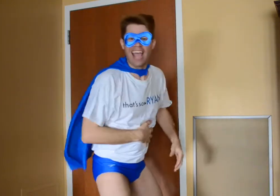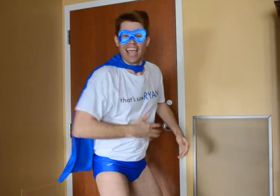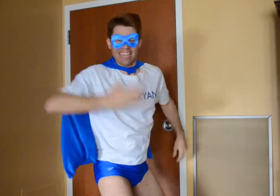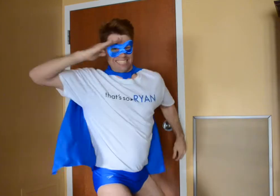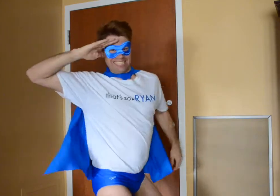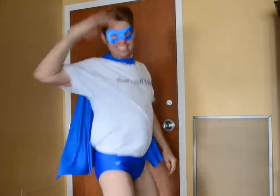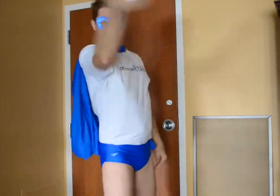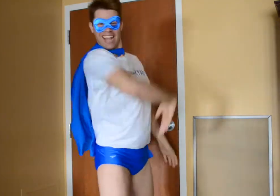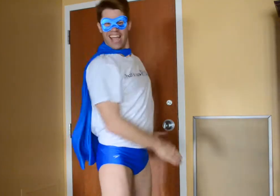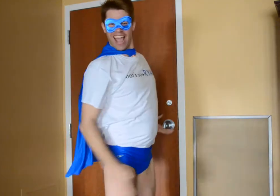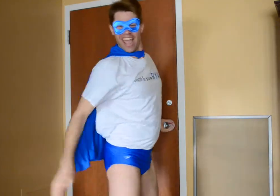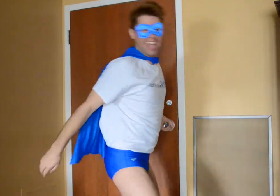SEE YA